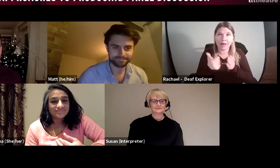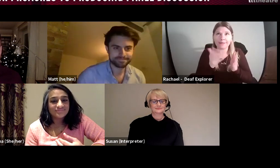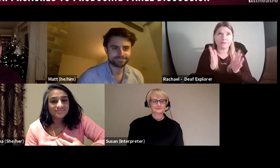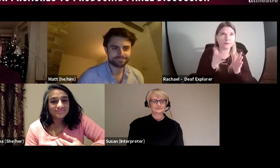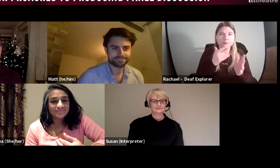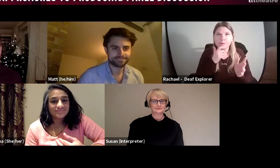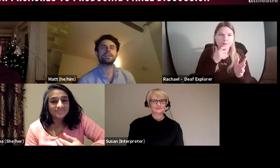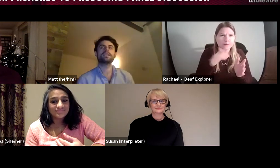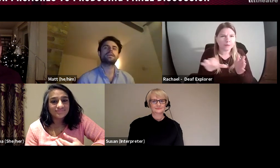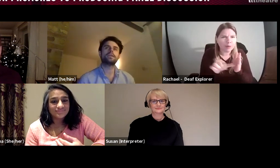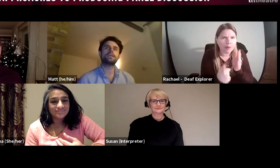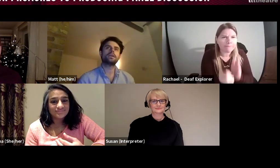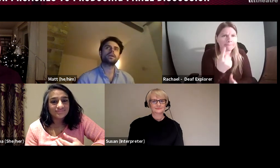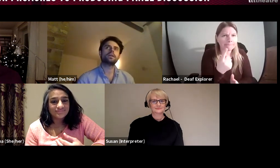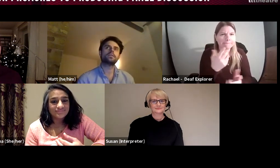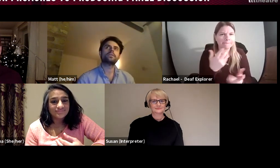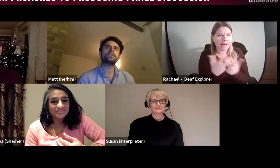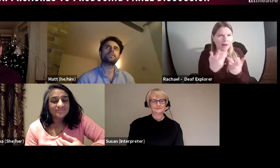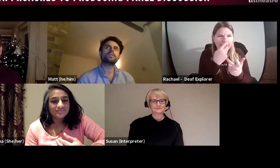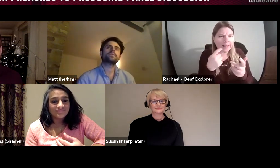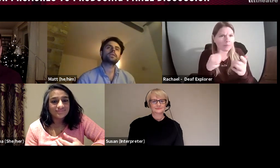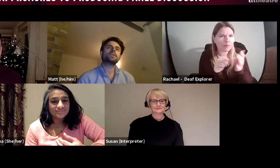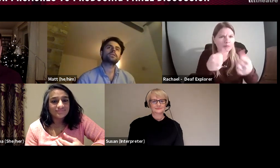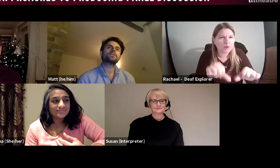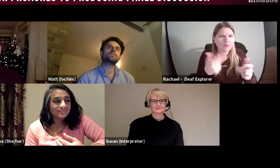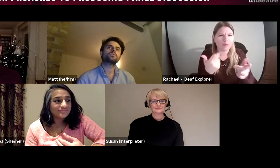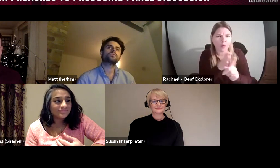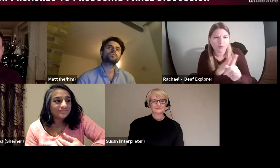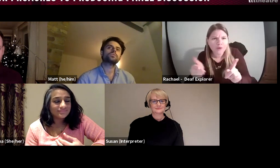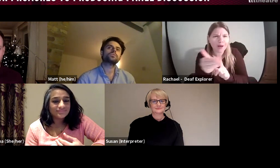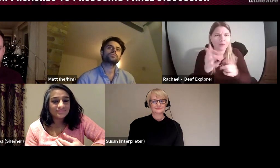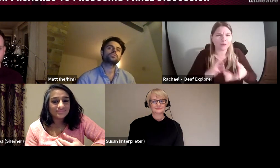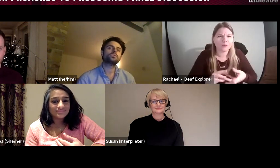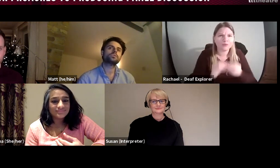from the beginning to end of the project if any problem comes up I am like right how can